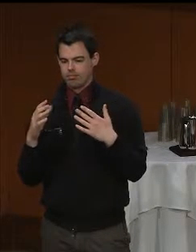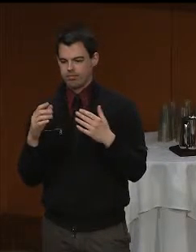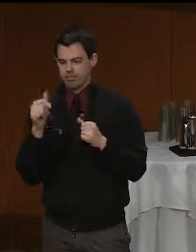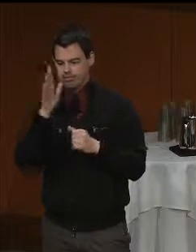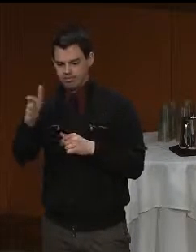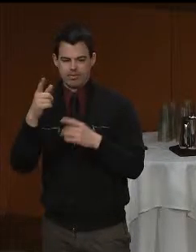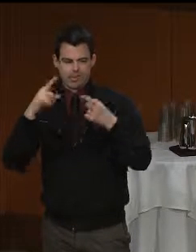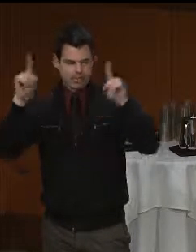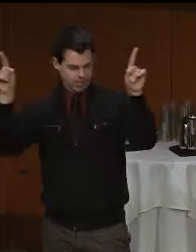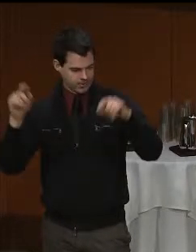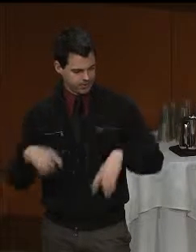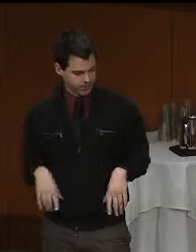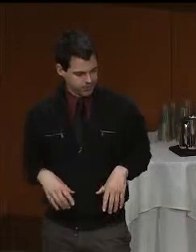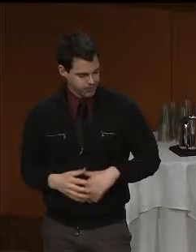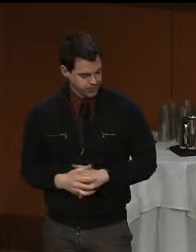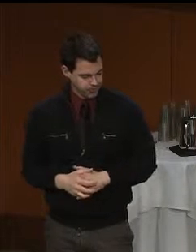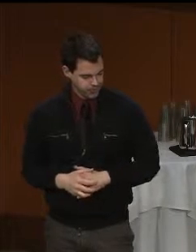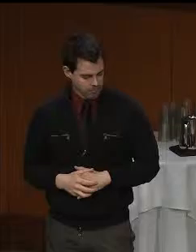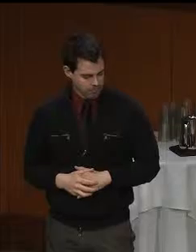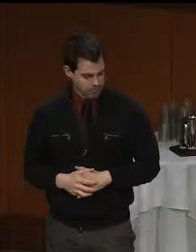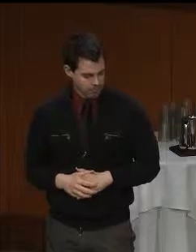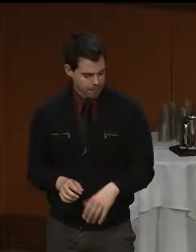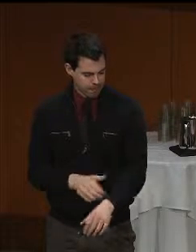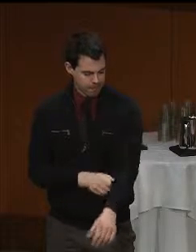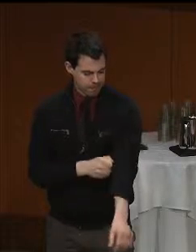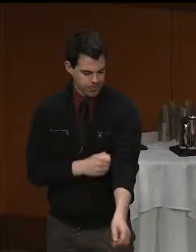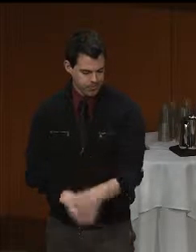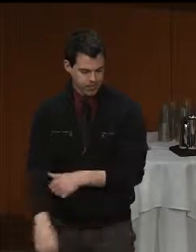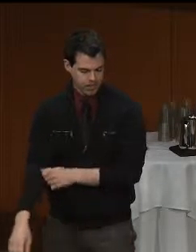Just one example of the Governor's commitment to supporting families, as you heard from